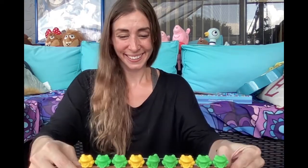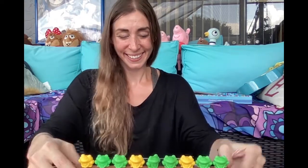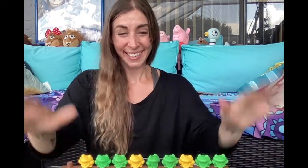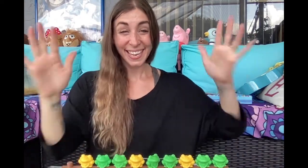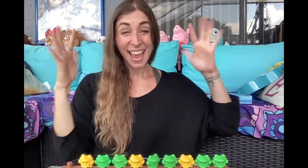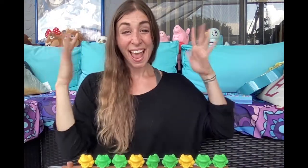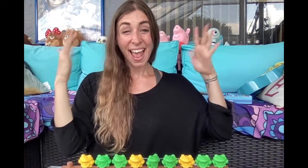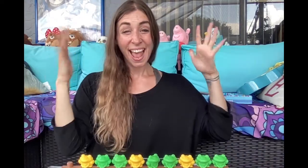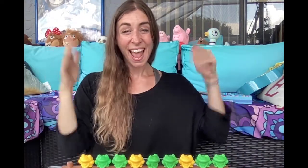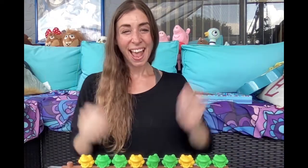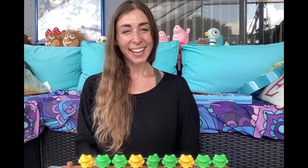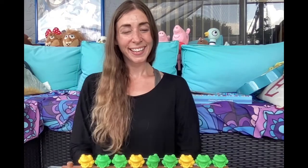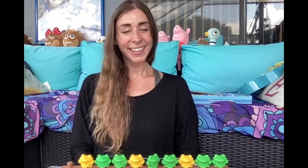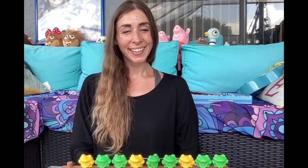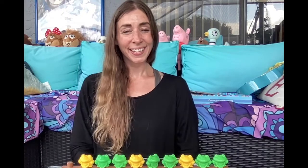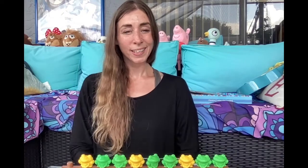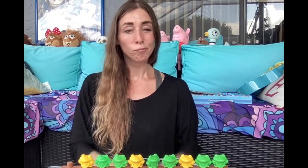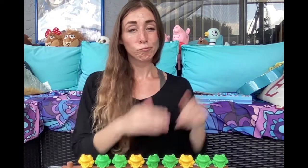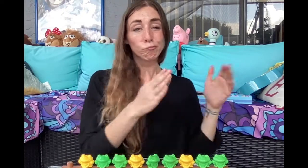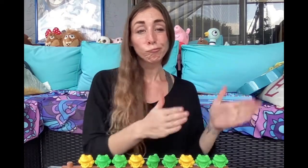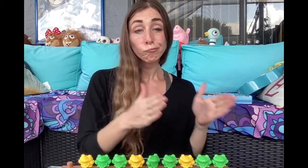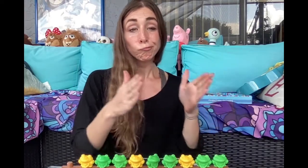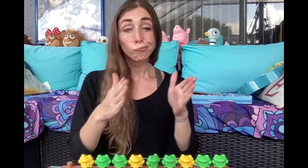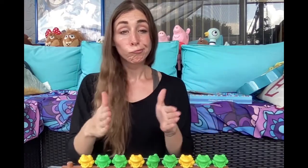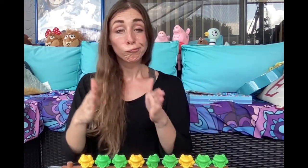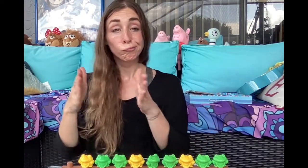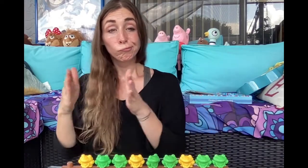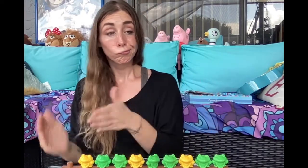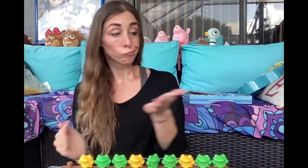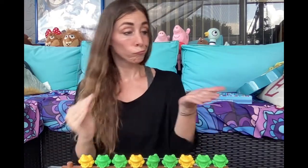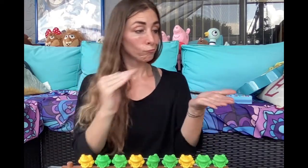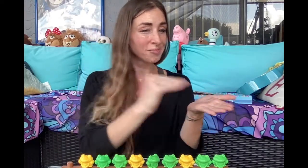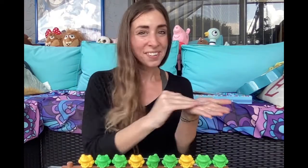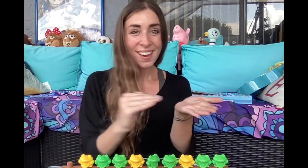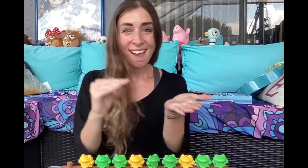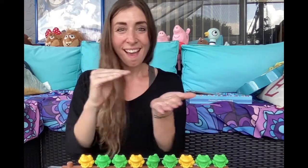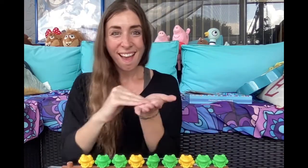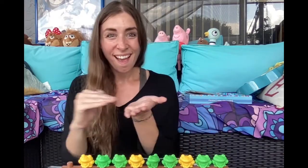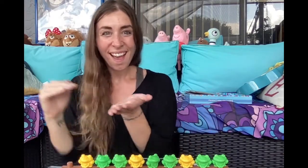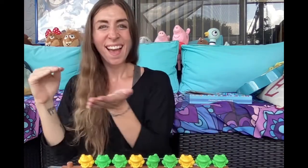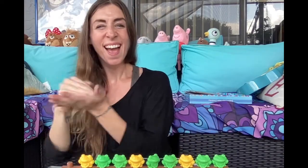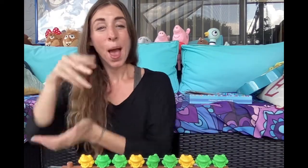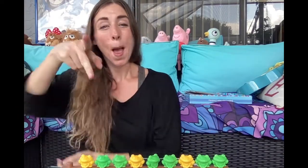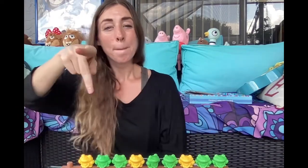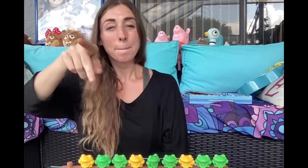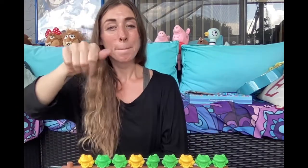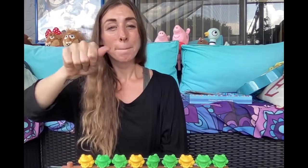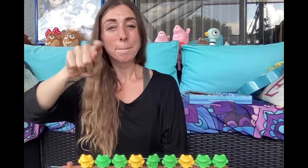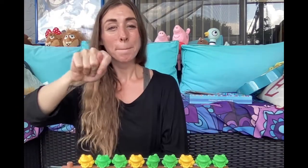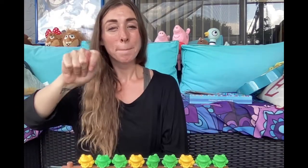Hooray. It's repeating, it's a pattern.